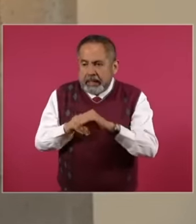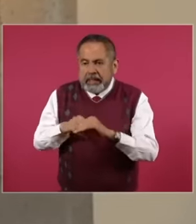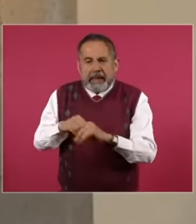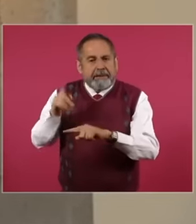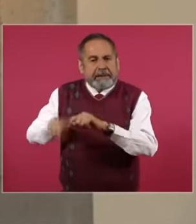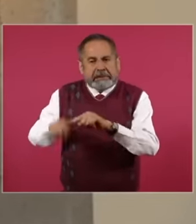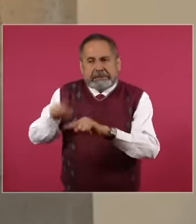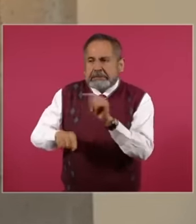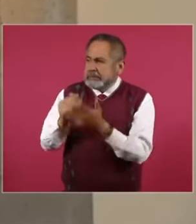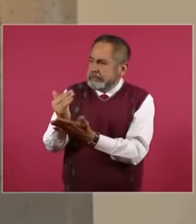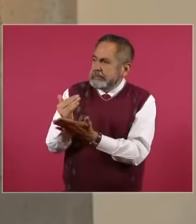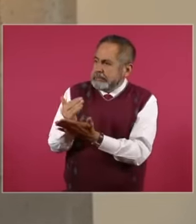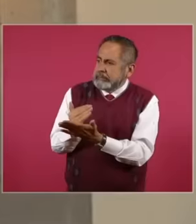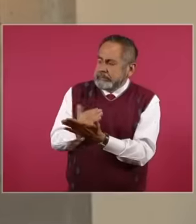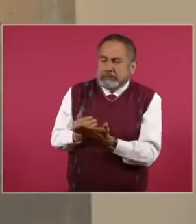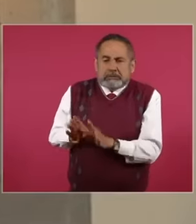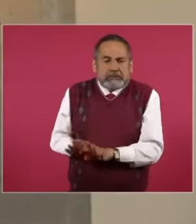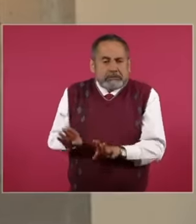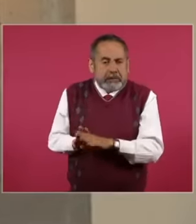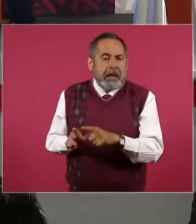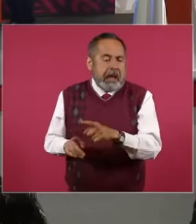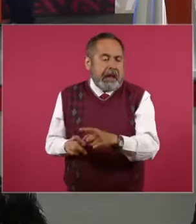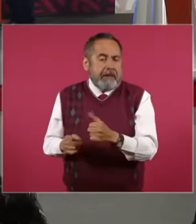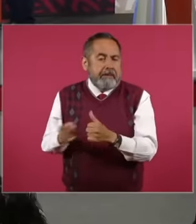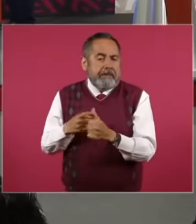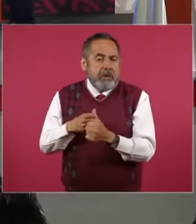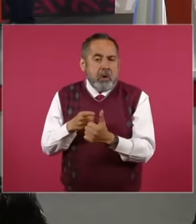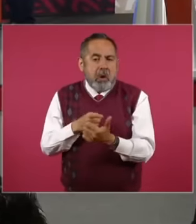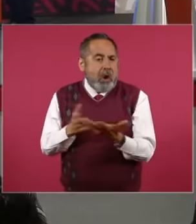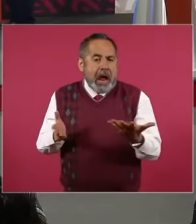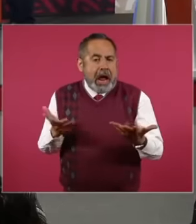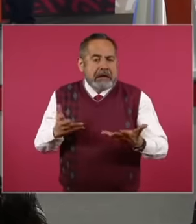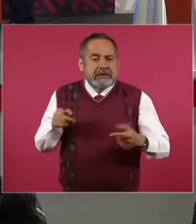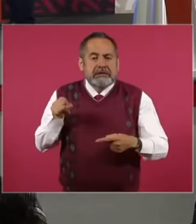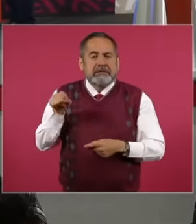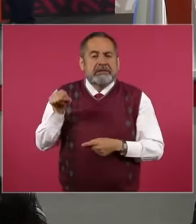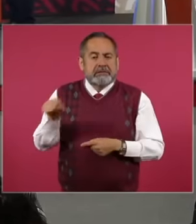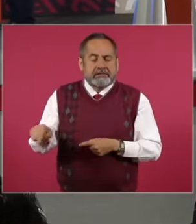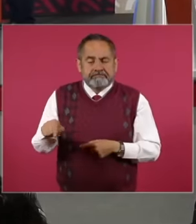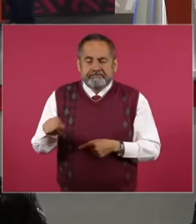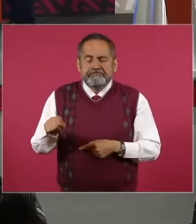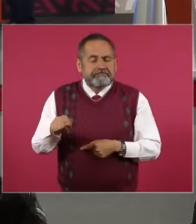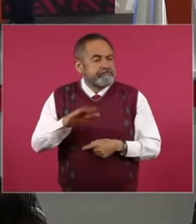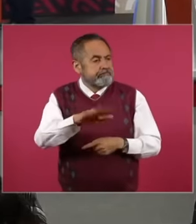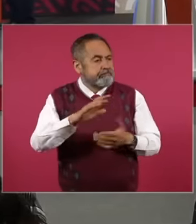ravages in Among the main lines of action is the contracting through